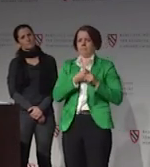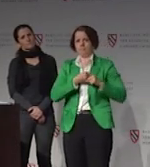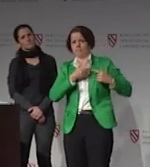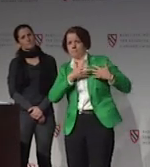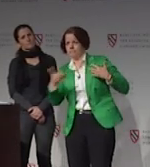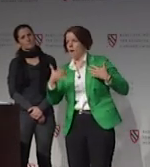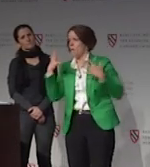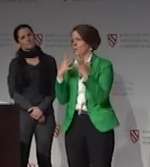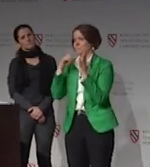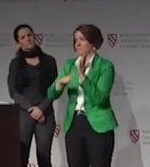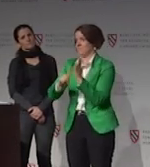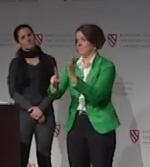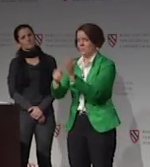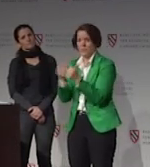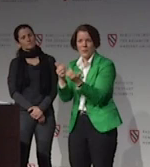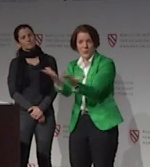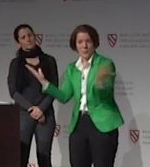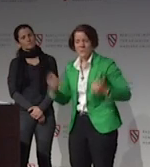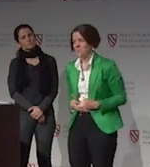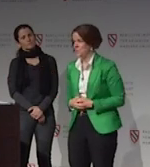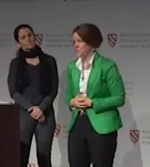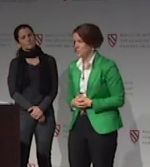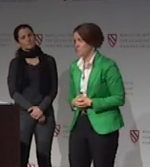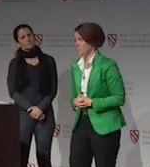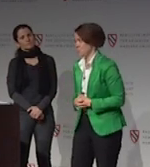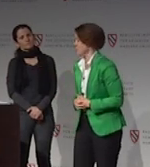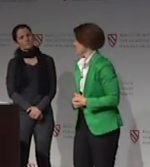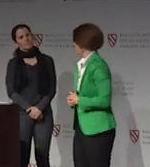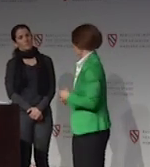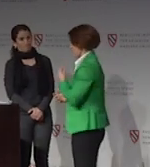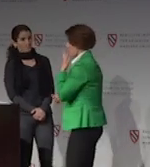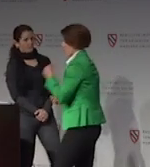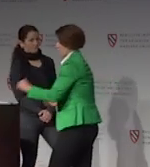and how it impacts deaf youth who are boys. And that's what I want to share with you guys.